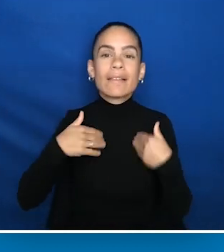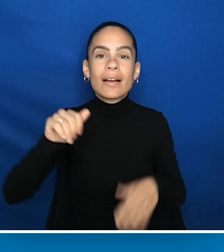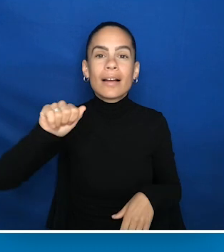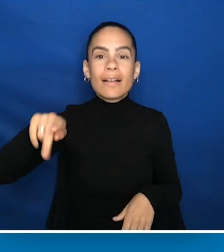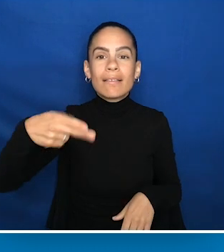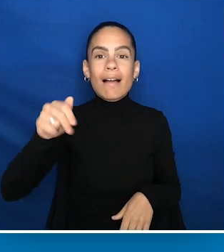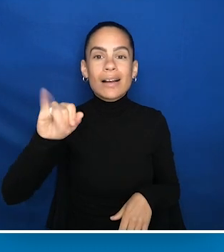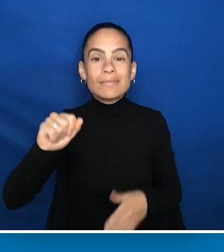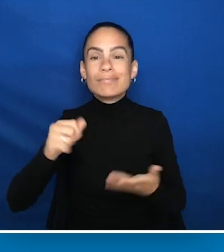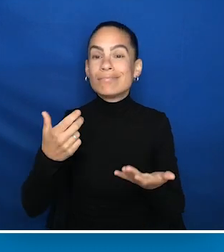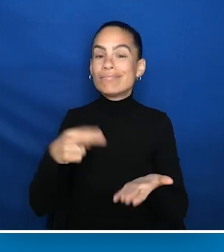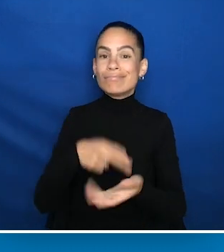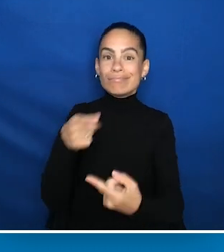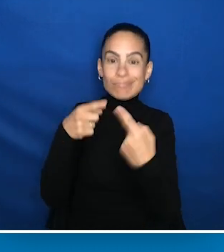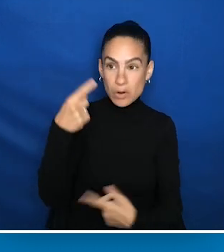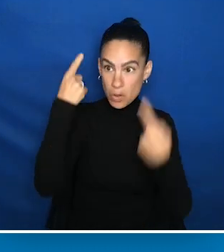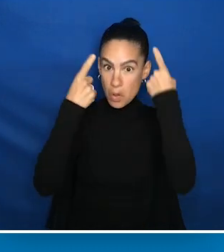And one day, Ingrid turned to me and she said,